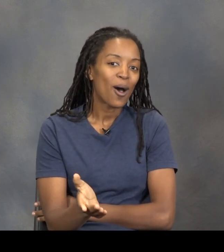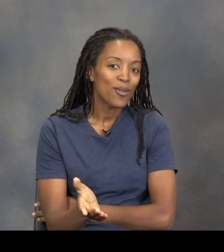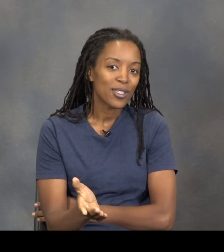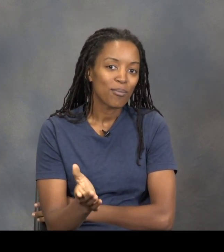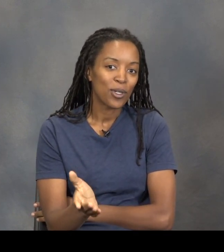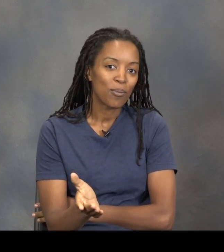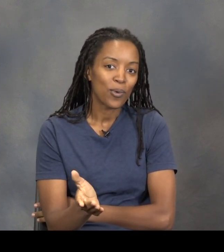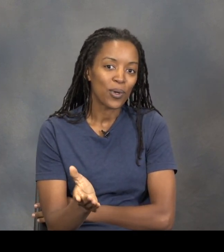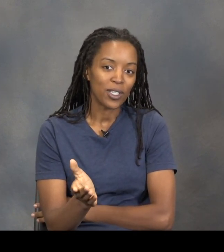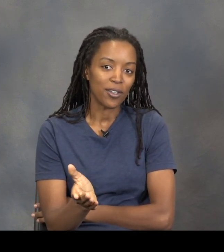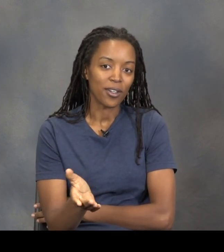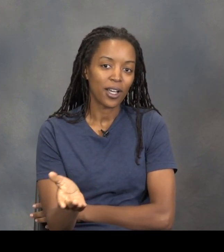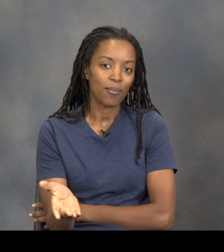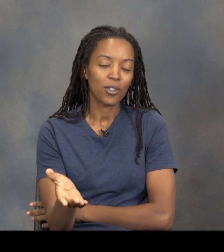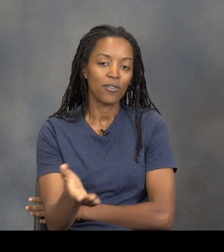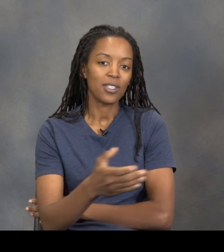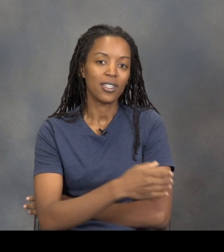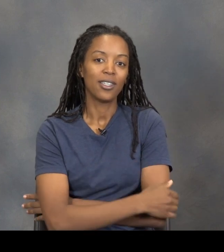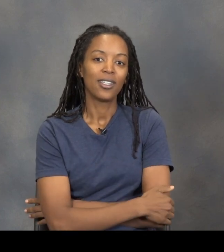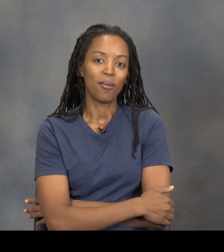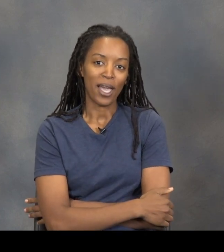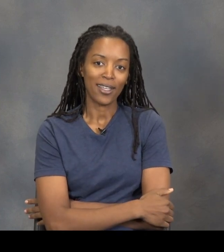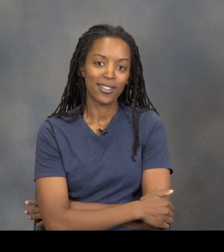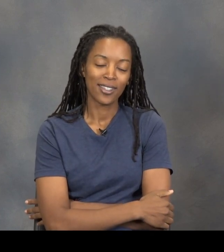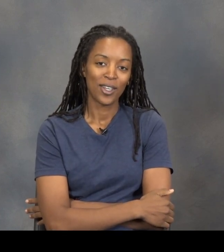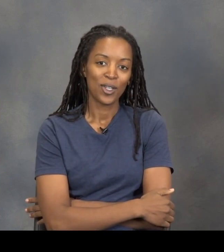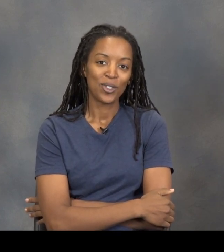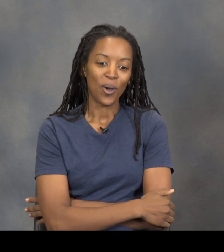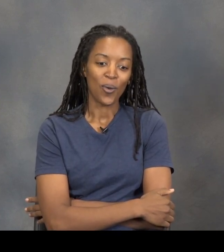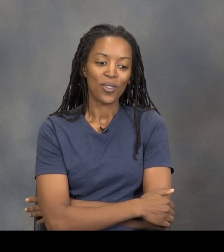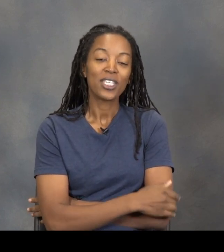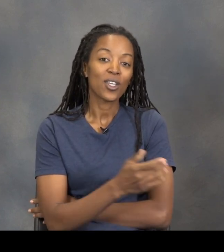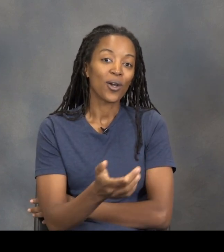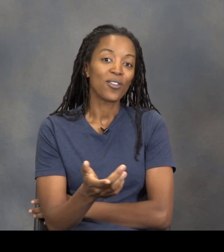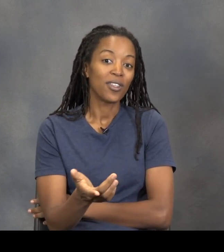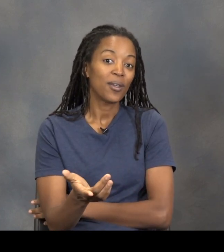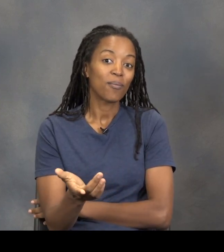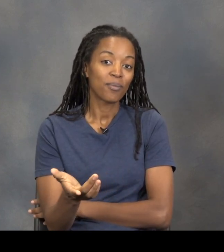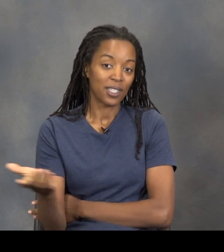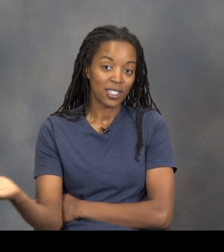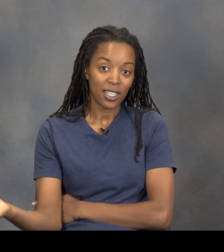100,000 people a year come to visit the bats. So this earned them, the city,